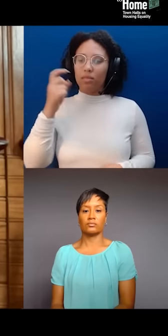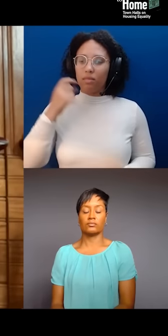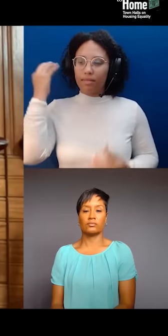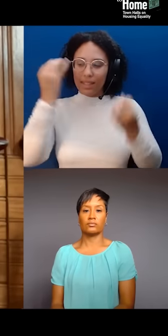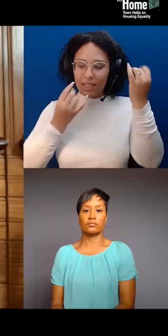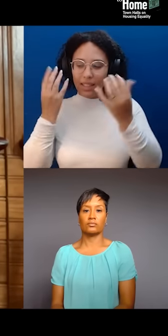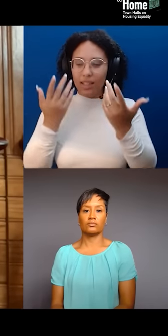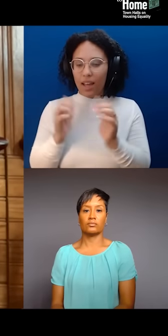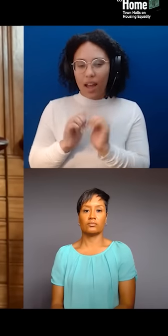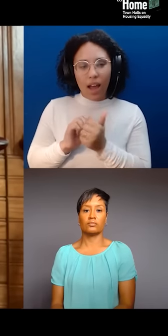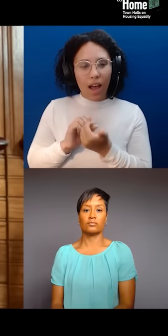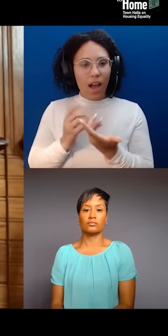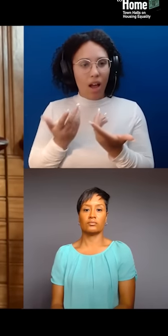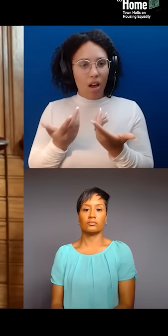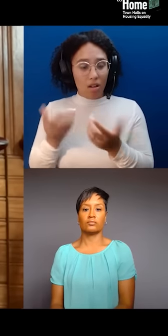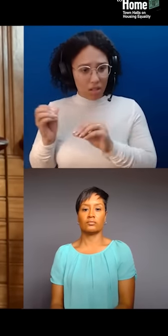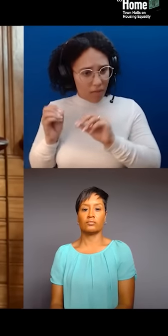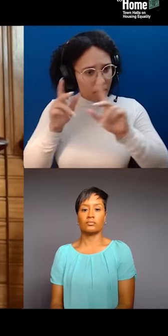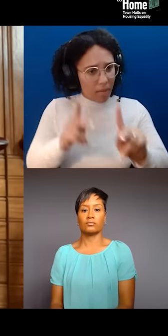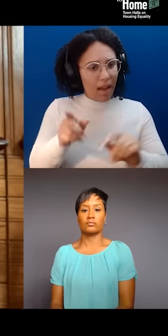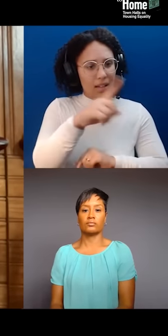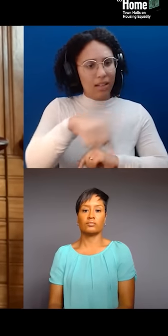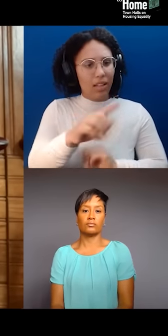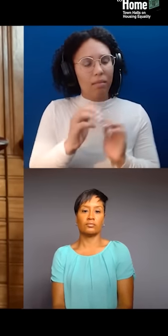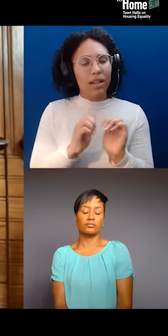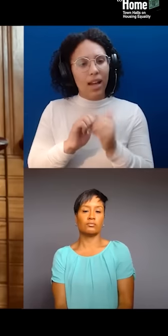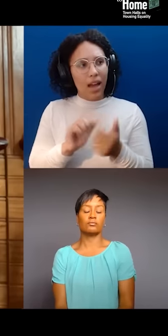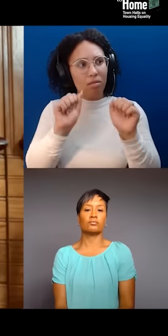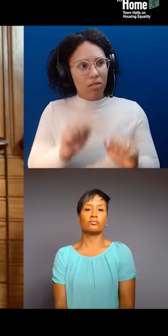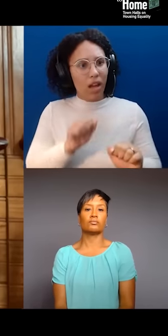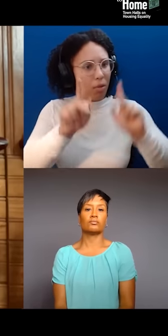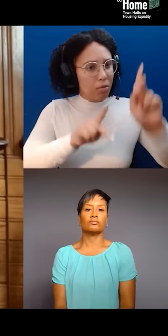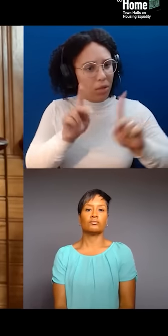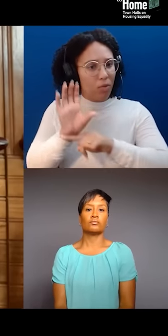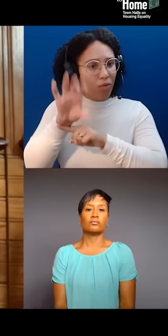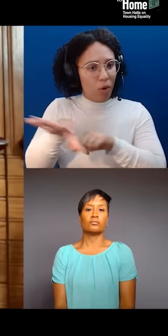These are all real things for us. They're, you know, Eve Tuck and once said,